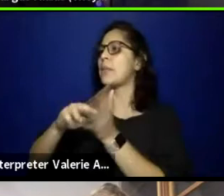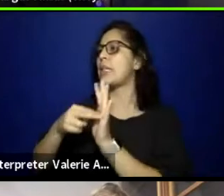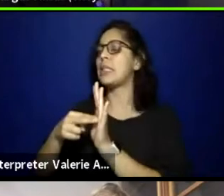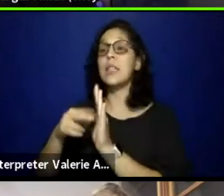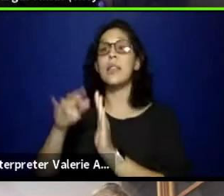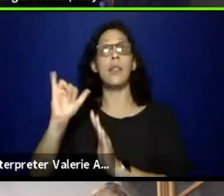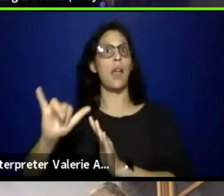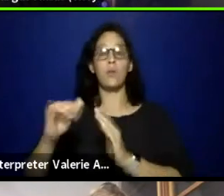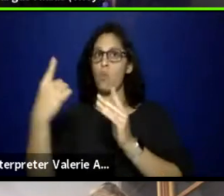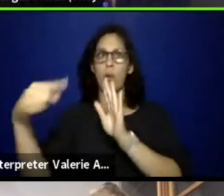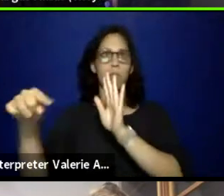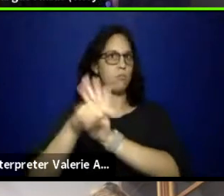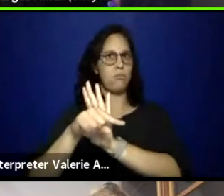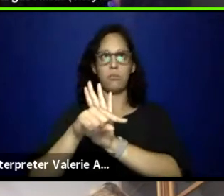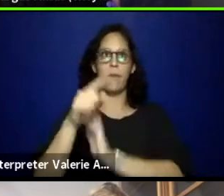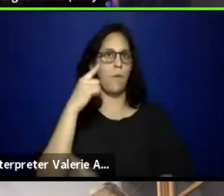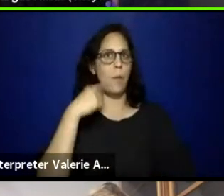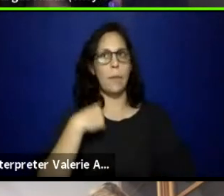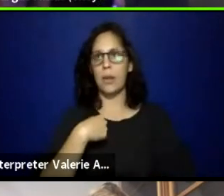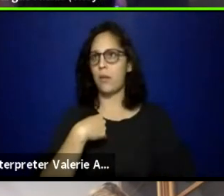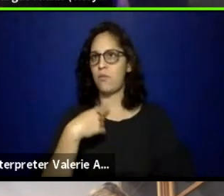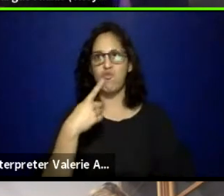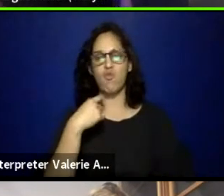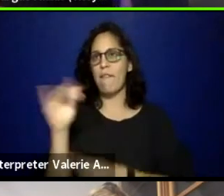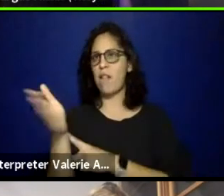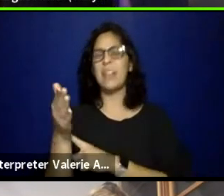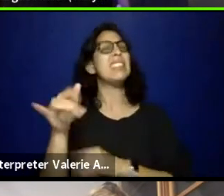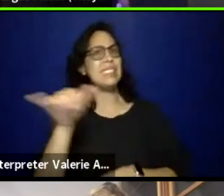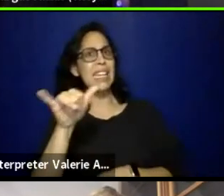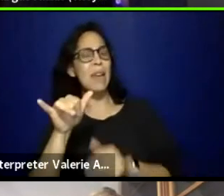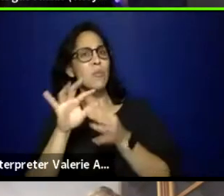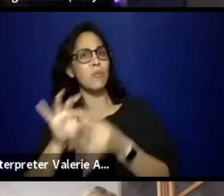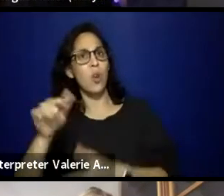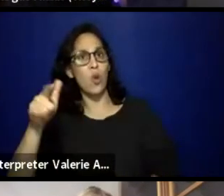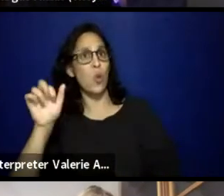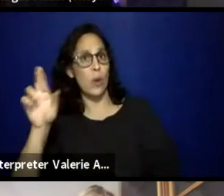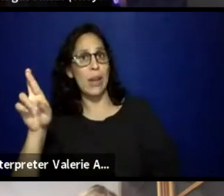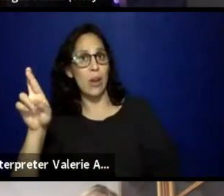Thank you. Thank you so much. Same with queerness. Absolutely.